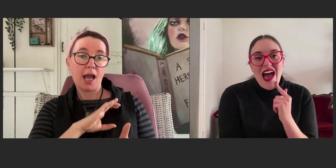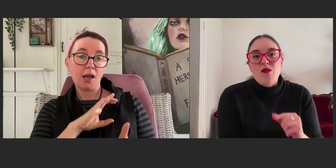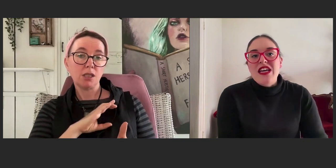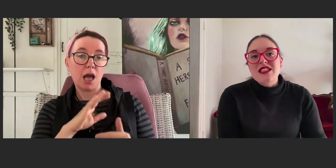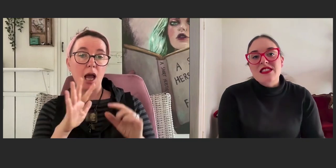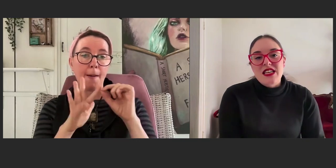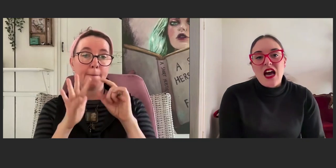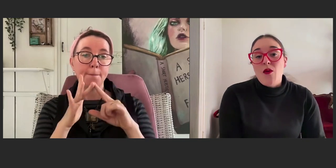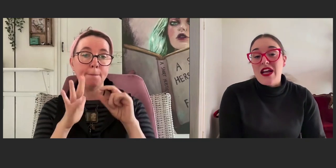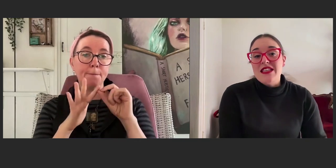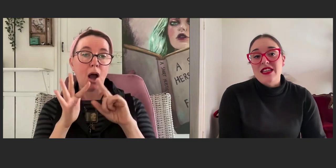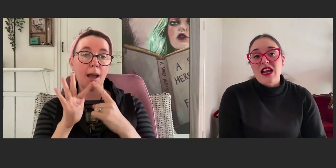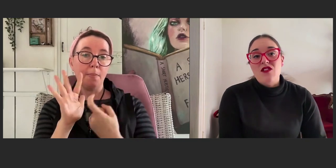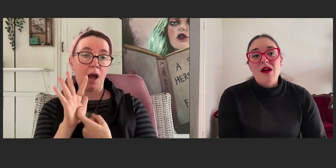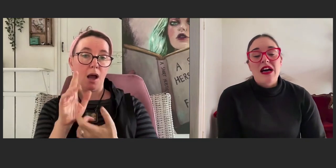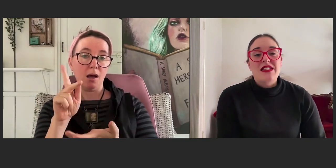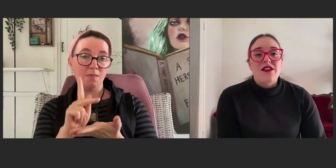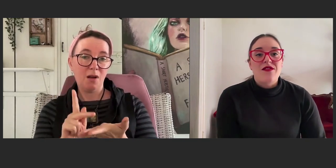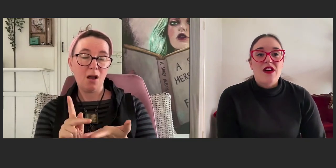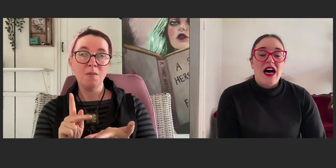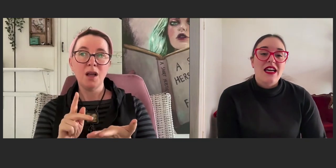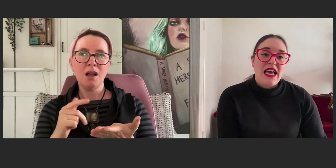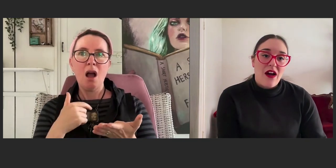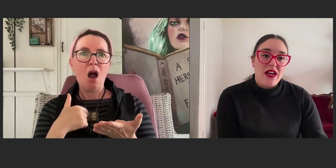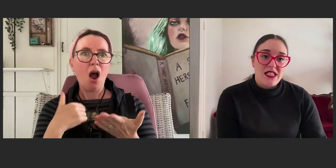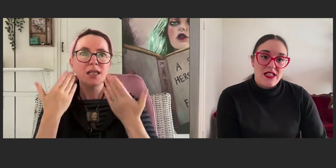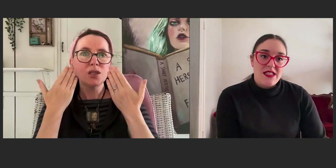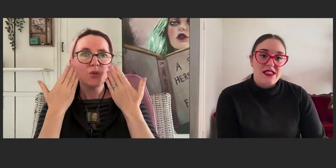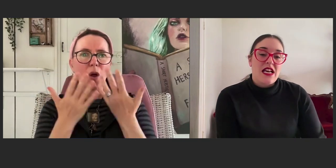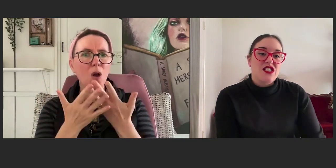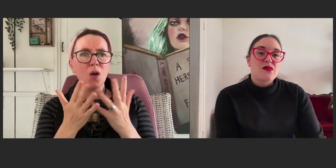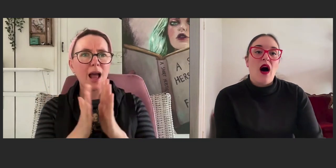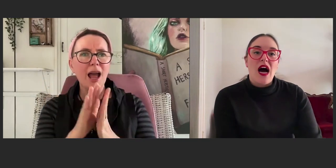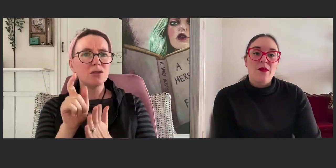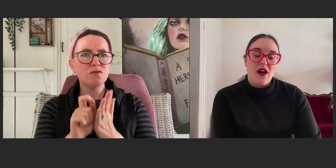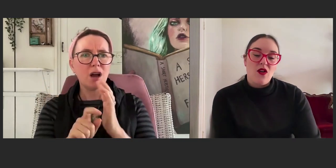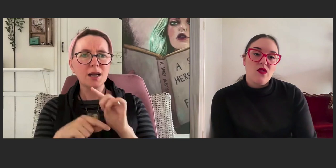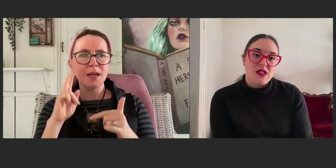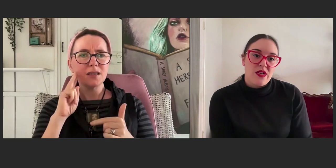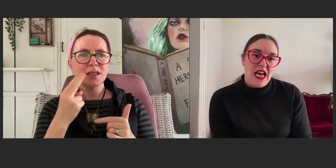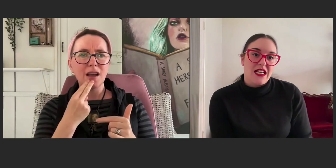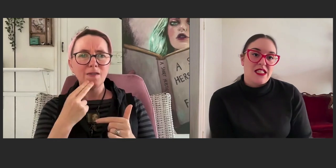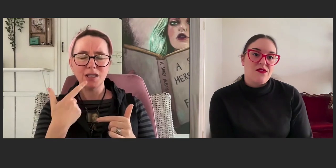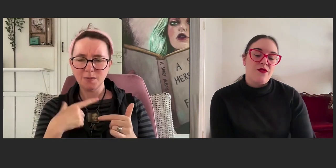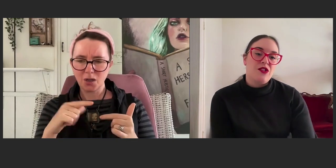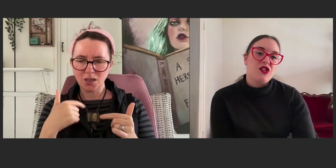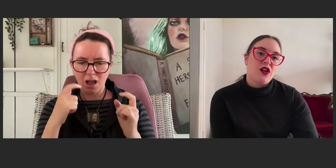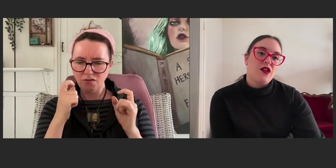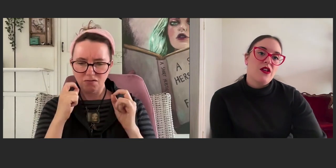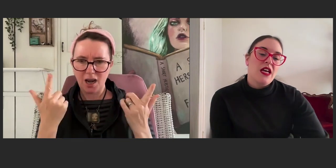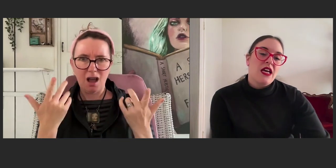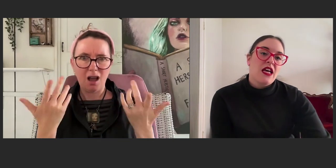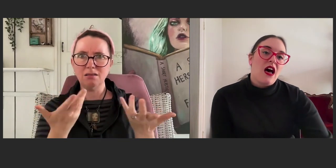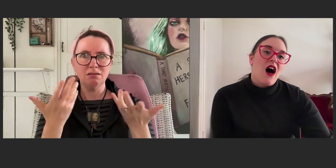and when I sit and write my deaf characters, such as Piper who's the protagonist of "Future Girl,"